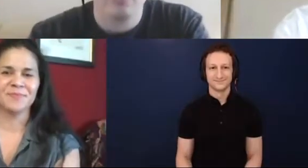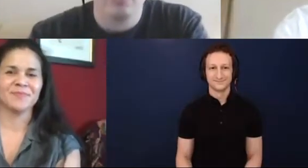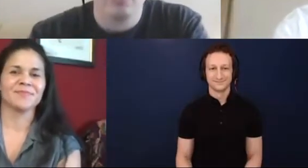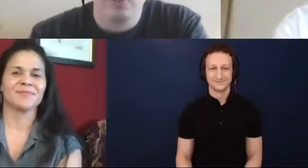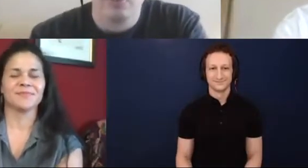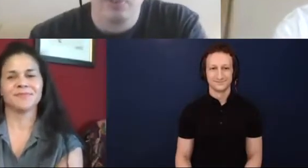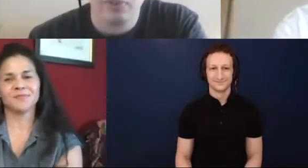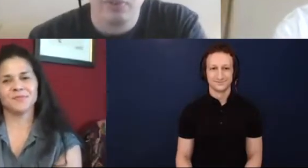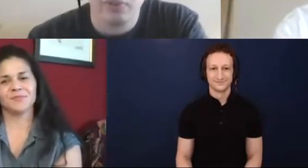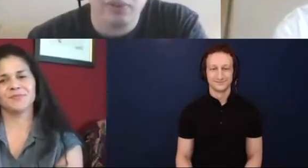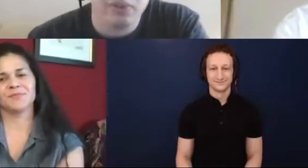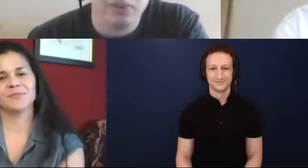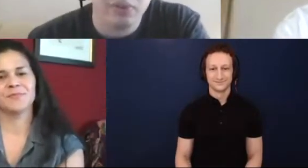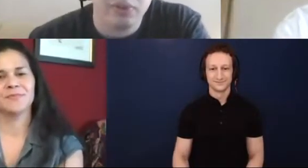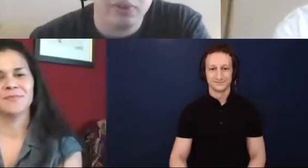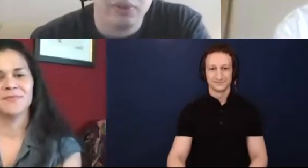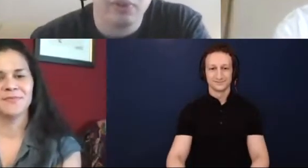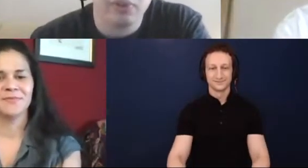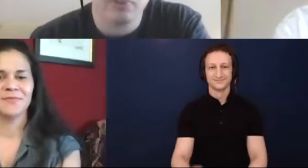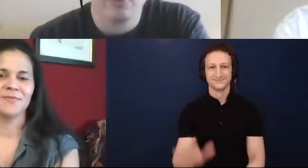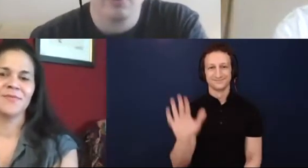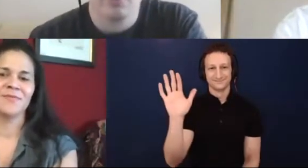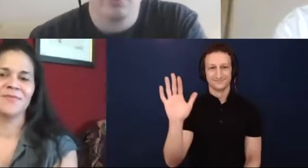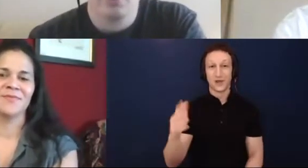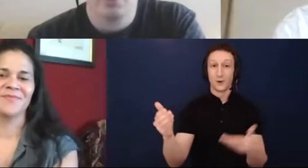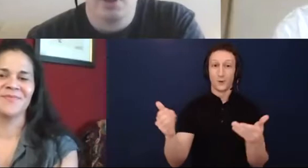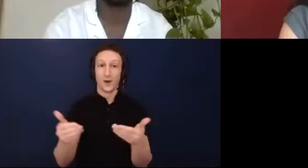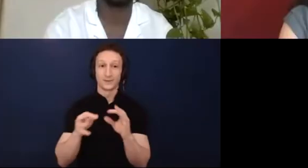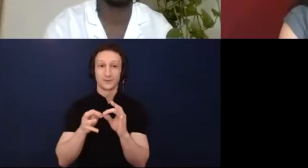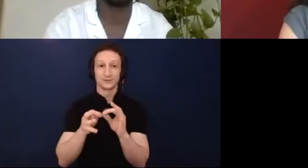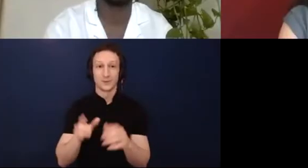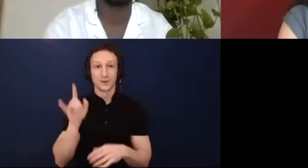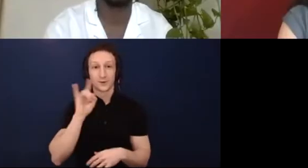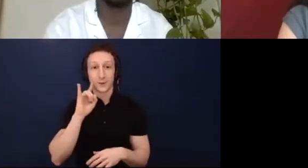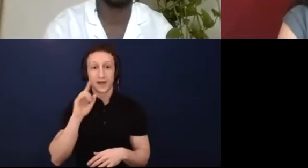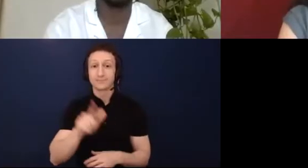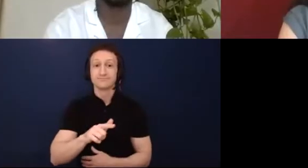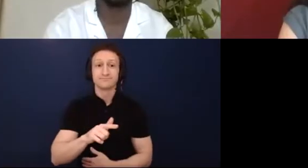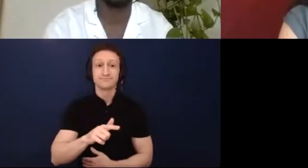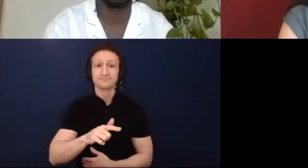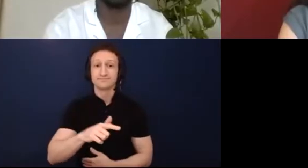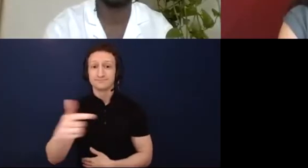All right. Welcome, Craig. We can continue.